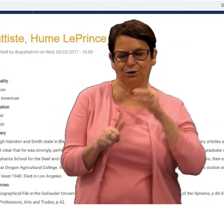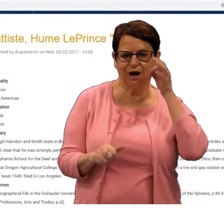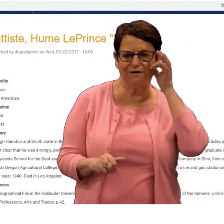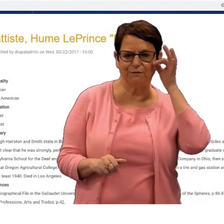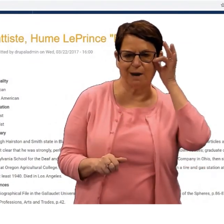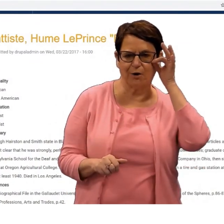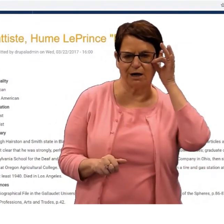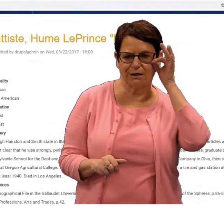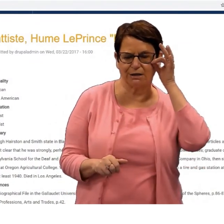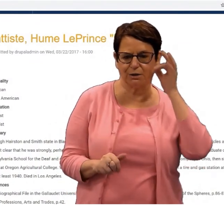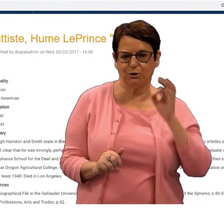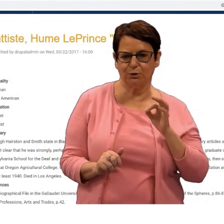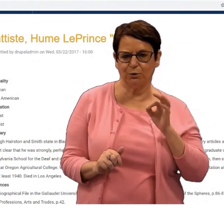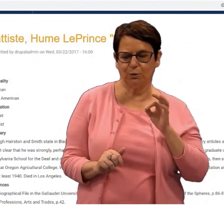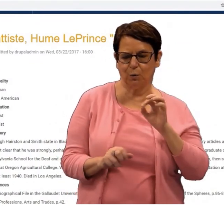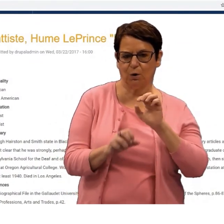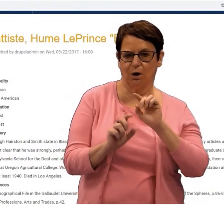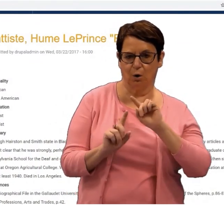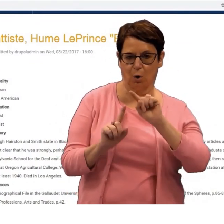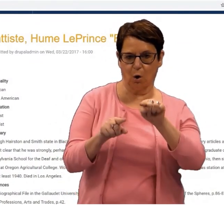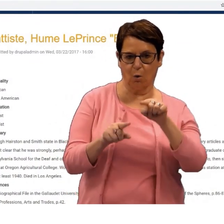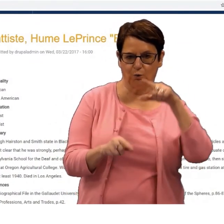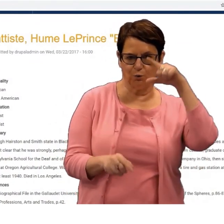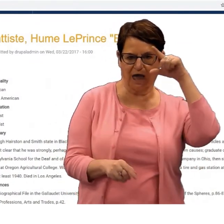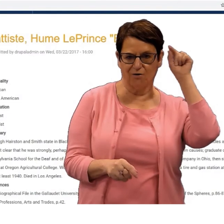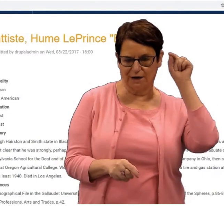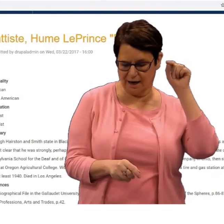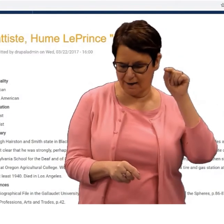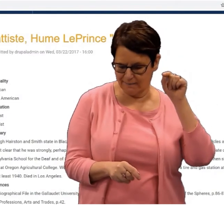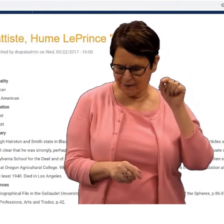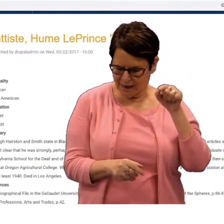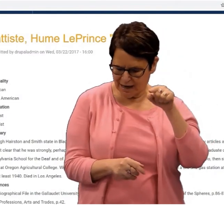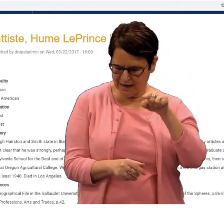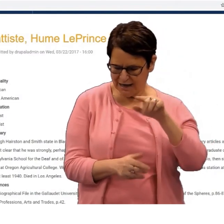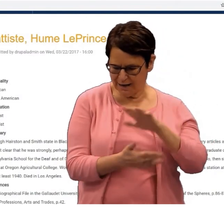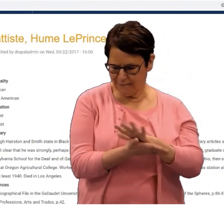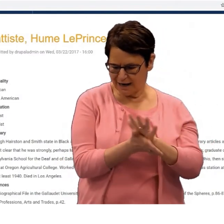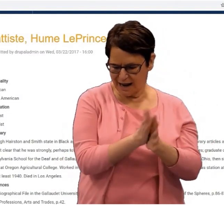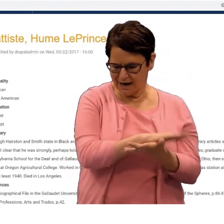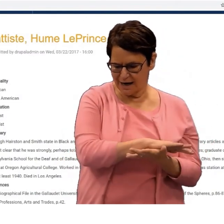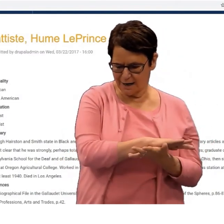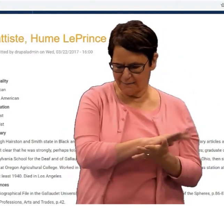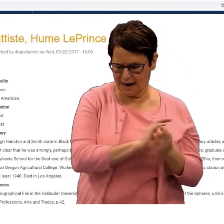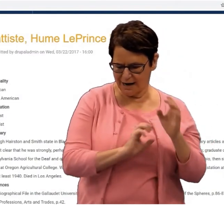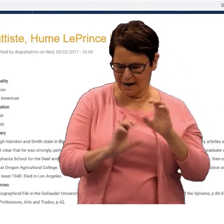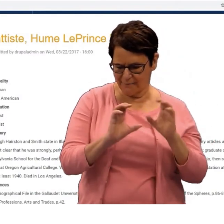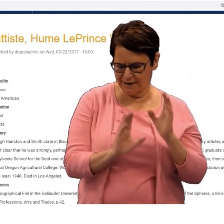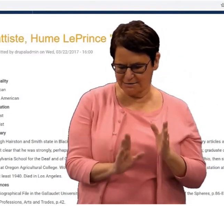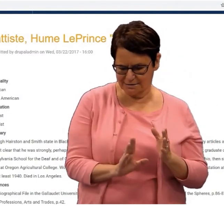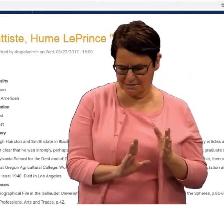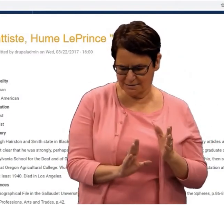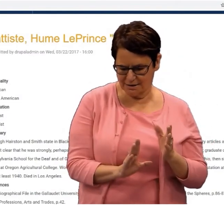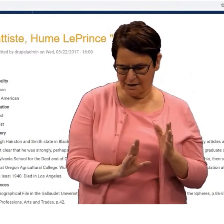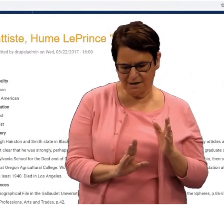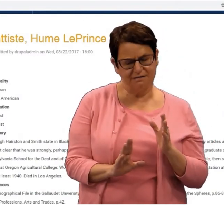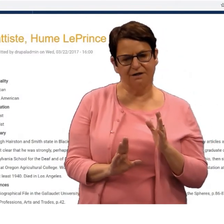This person was the first Native American to go to Gallaudet University, and he became a chemist.